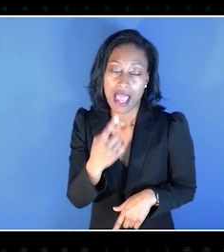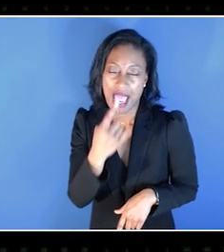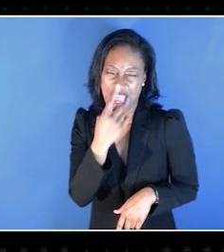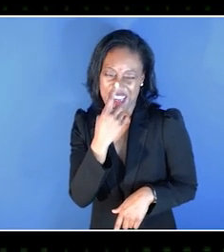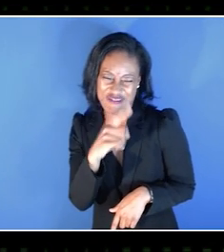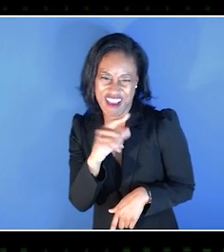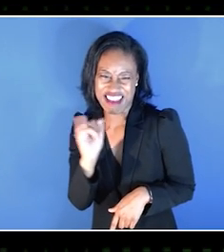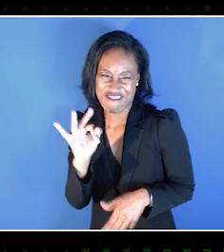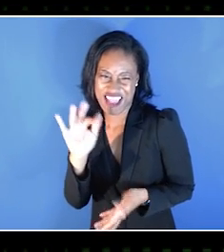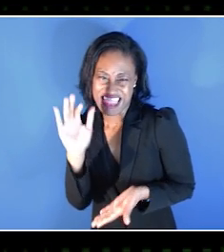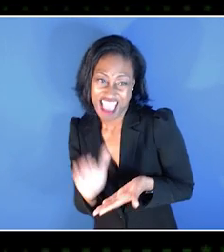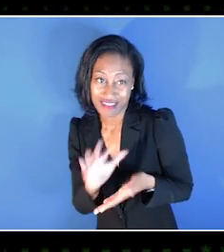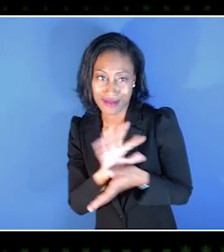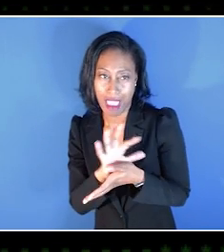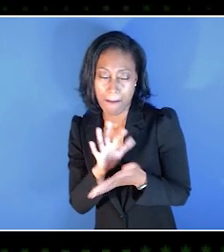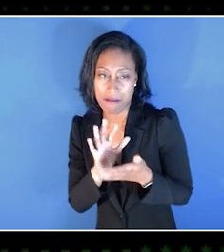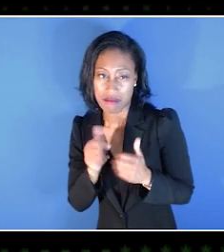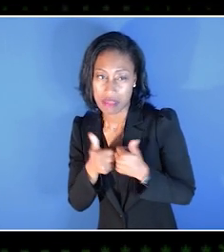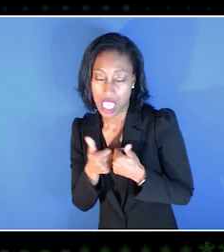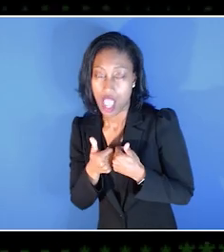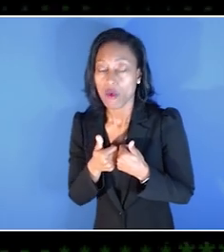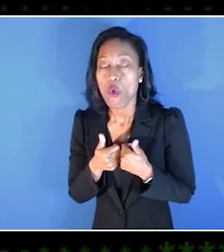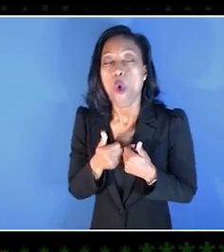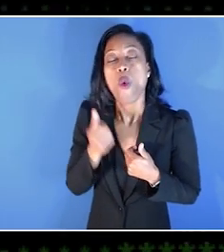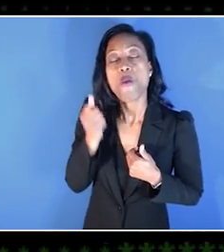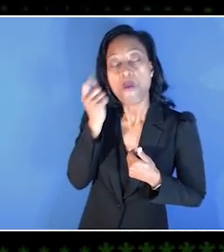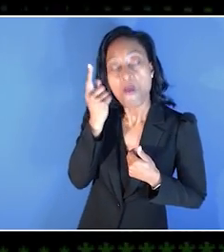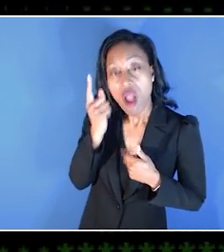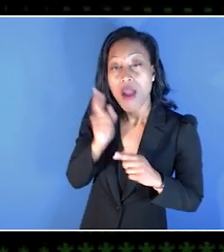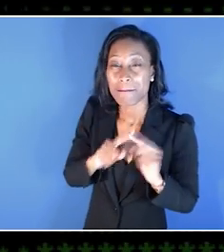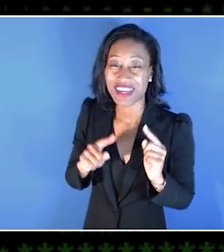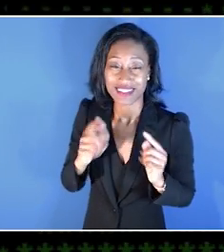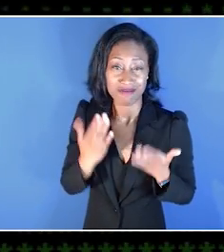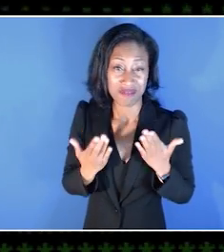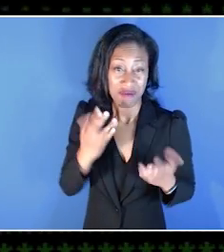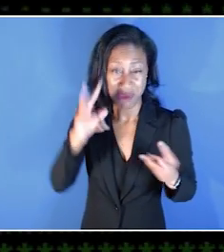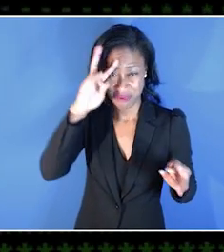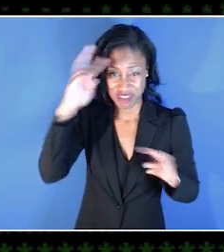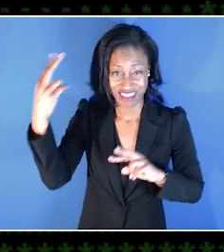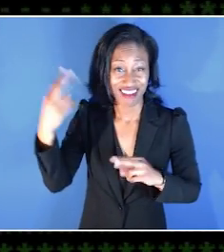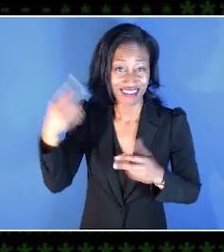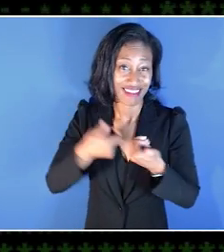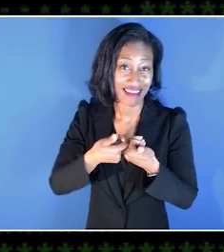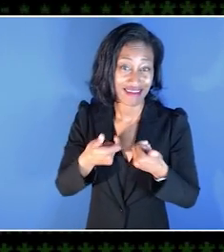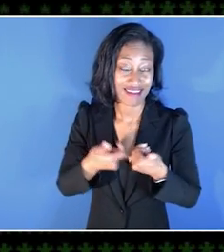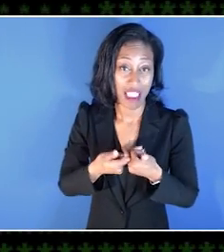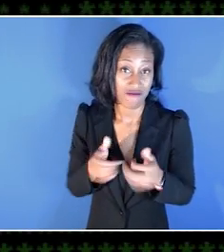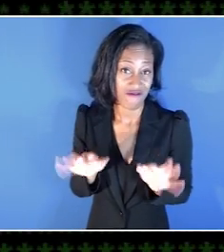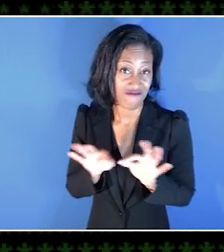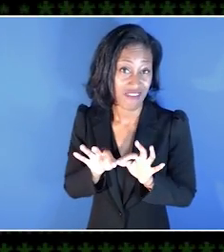if my kids played less games." But that's something of a misunderstanding, I think, of what games are and the value they bring to a child's life.